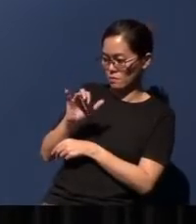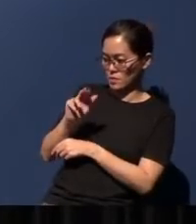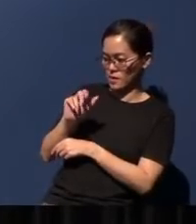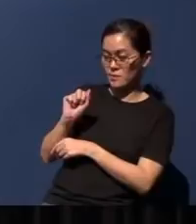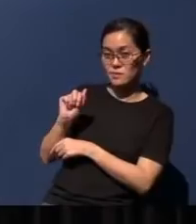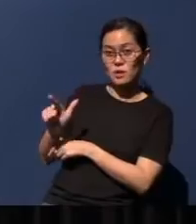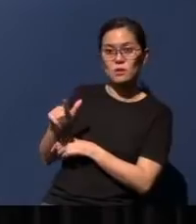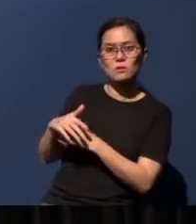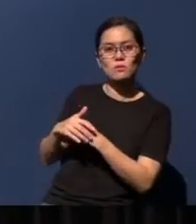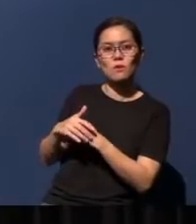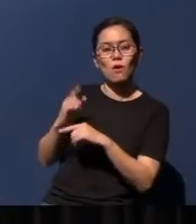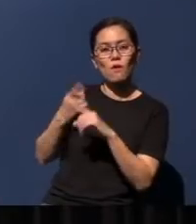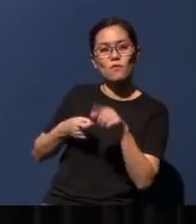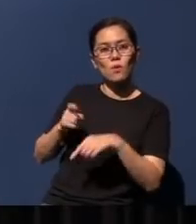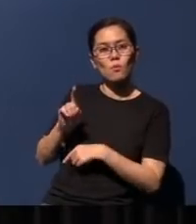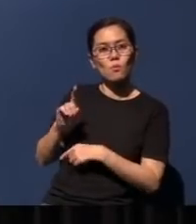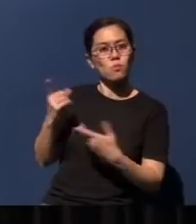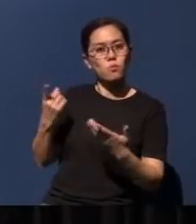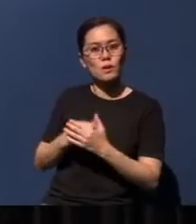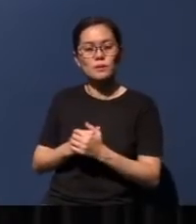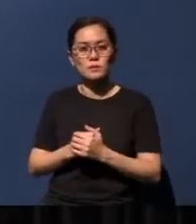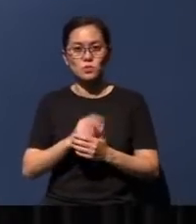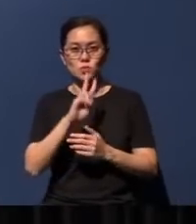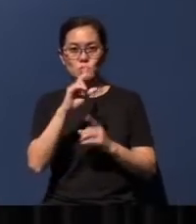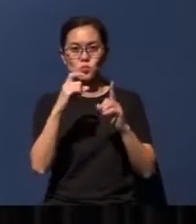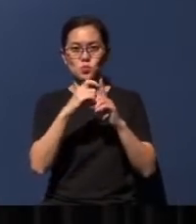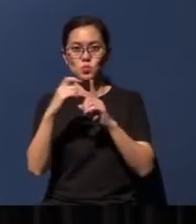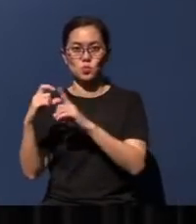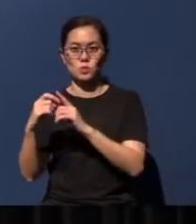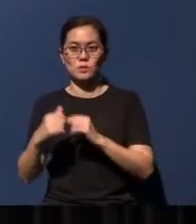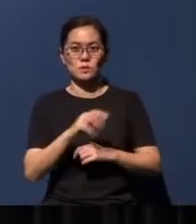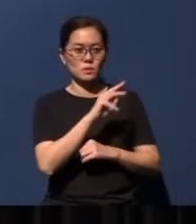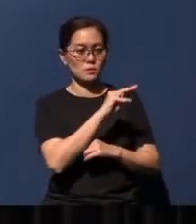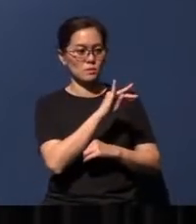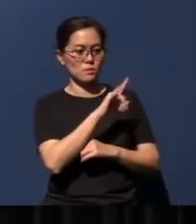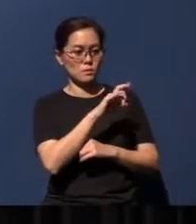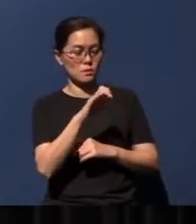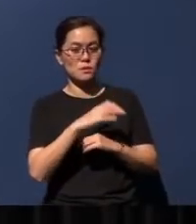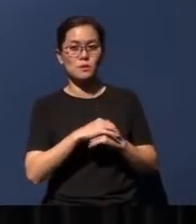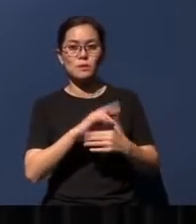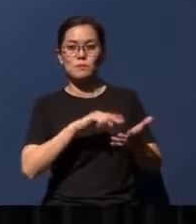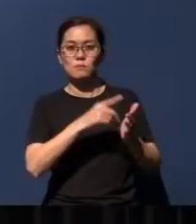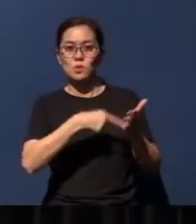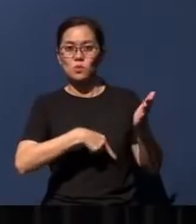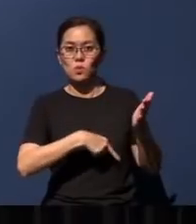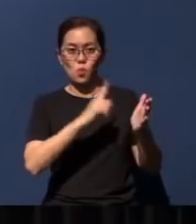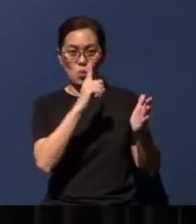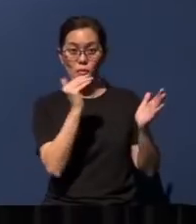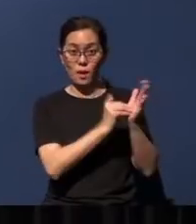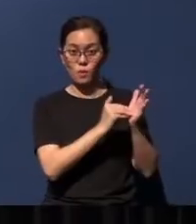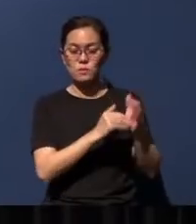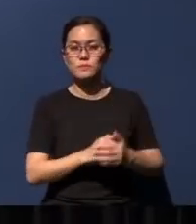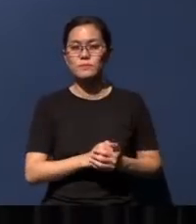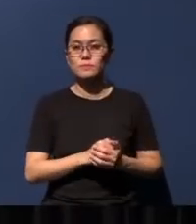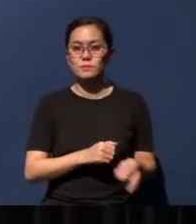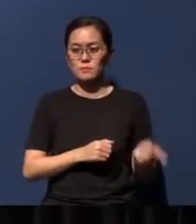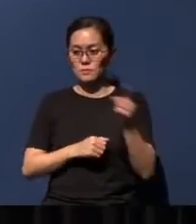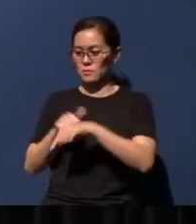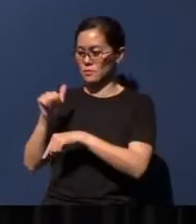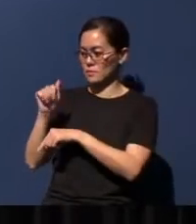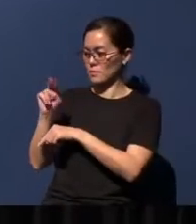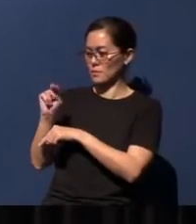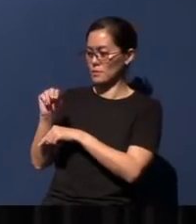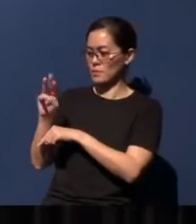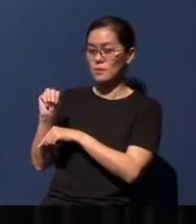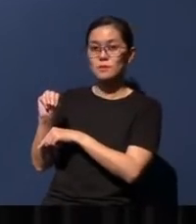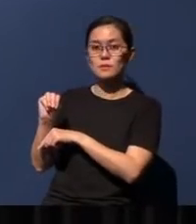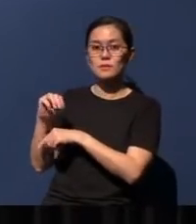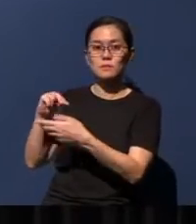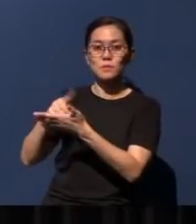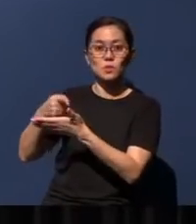comes from two words: 'mille' which means one thousand, and 'annum' which of course means years.